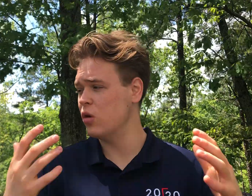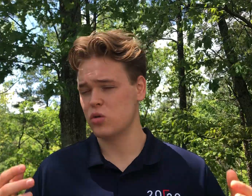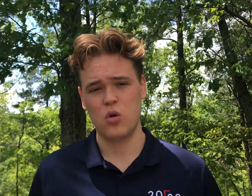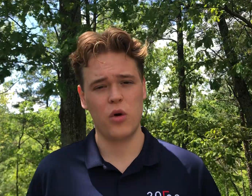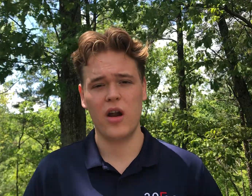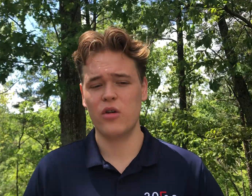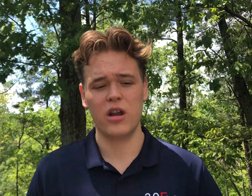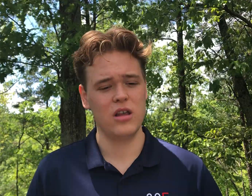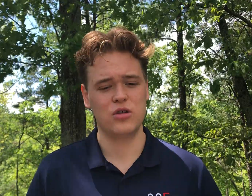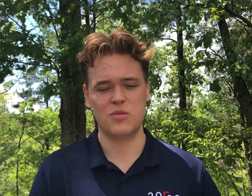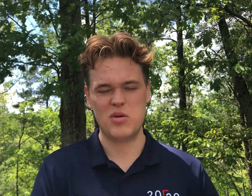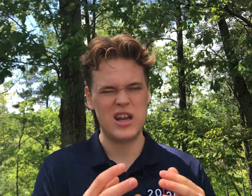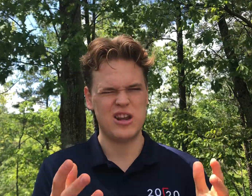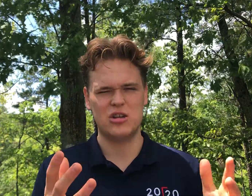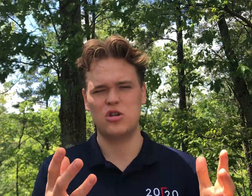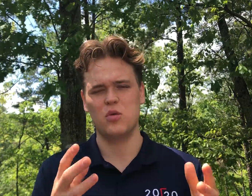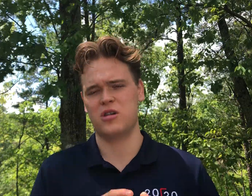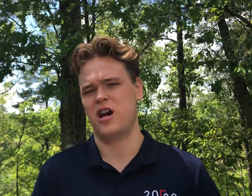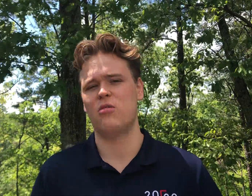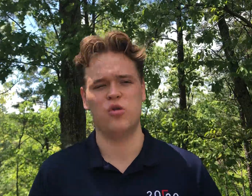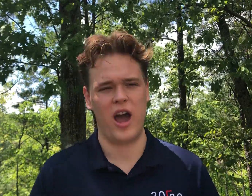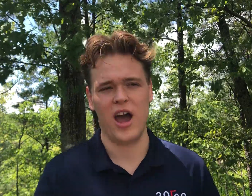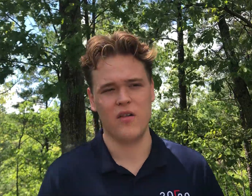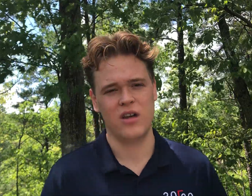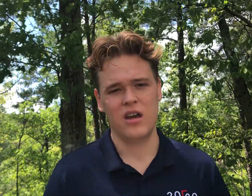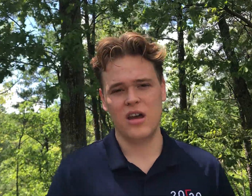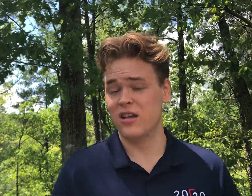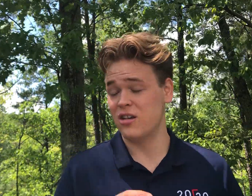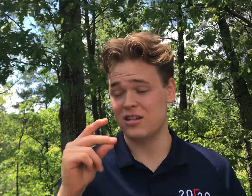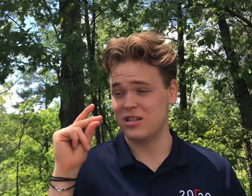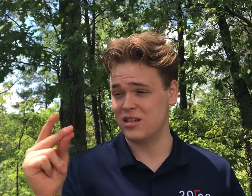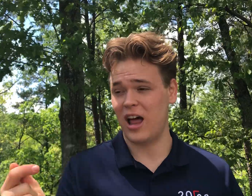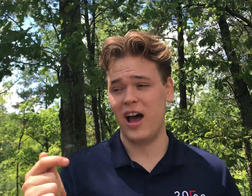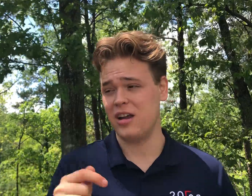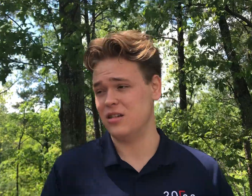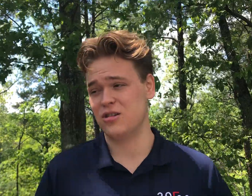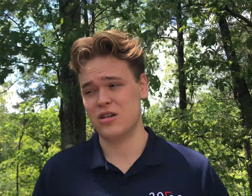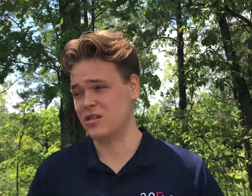middle school, whatever it is, just be intentional with the time you have. It's gonna slide, (snaps fingers)